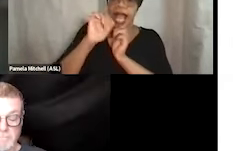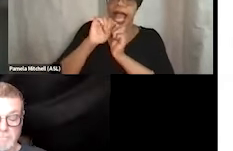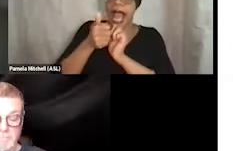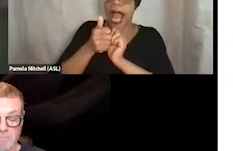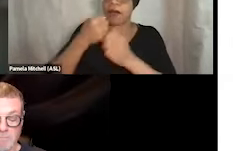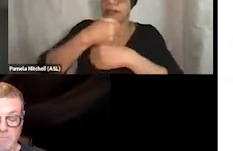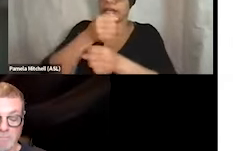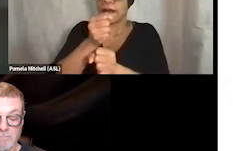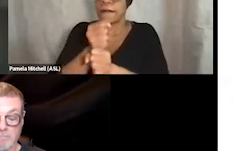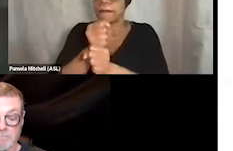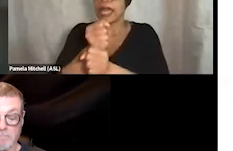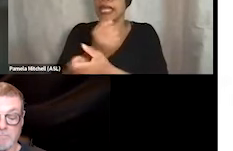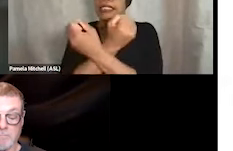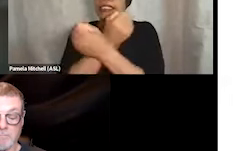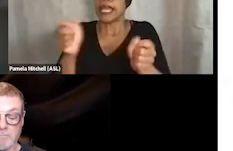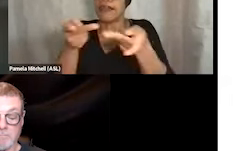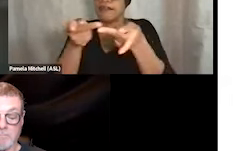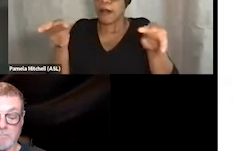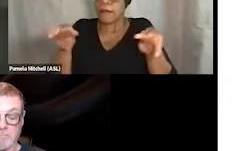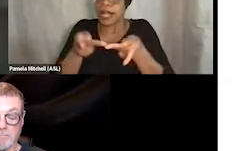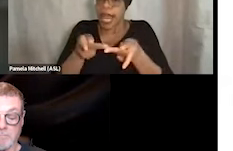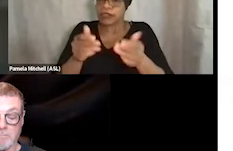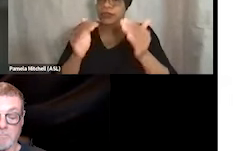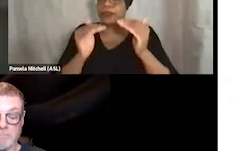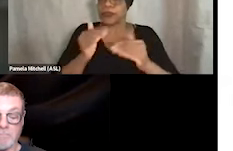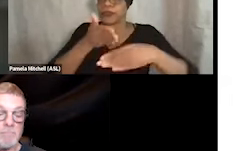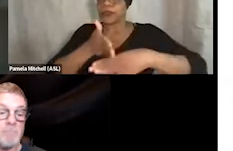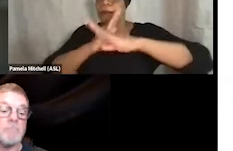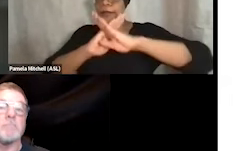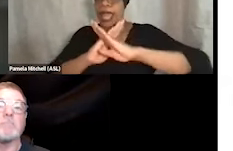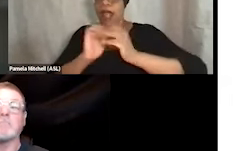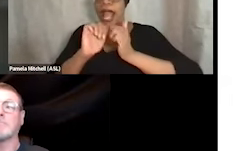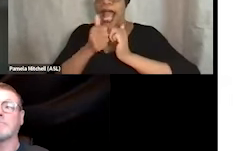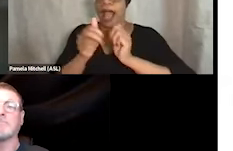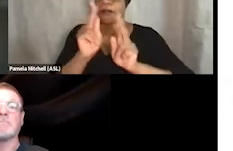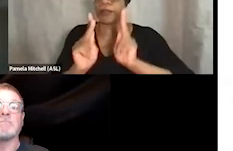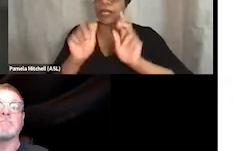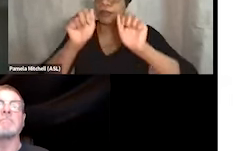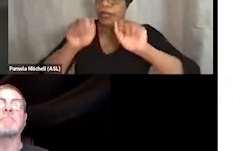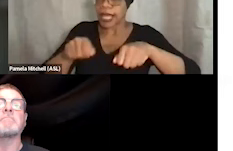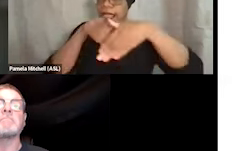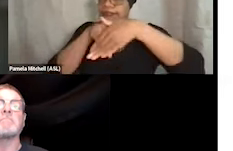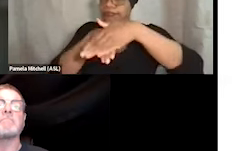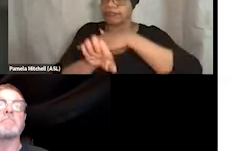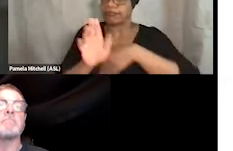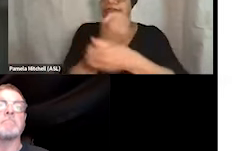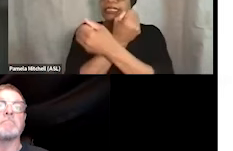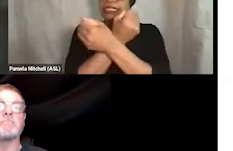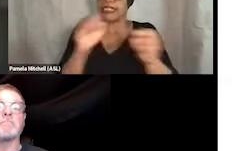how to make sure people feel that they can access shelter and be safe and have their needs met. And so we are just so excited to have